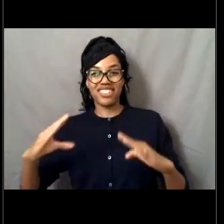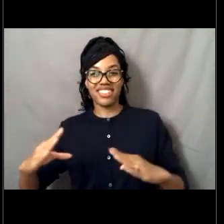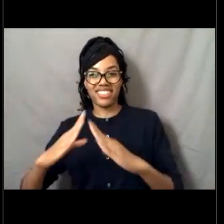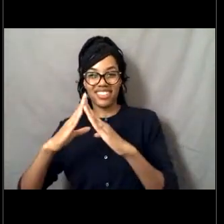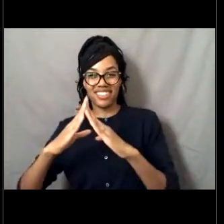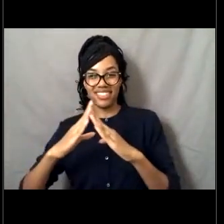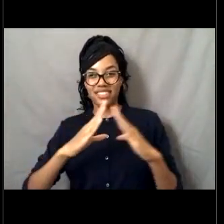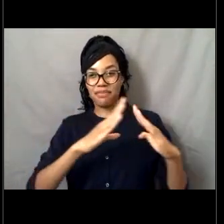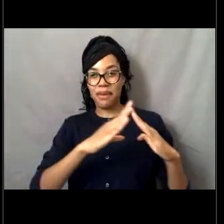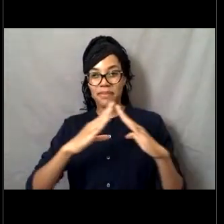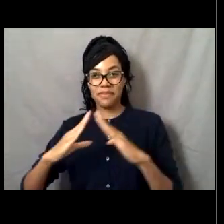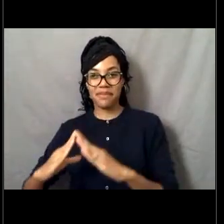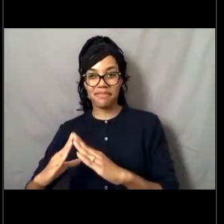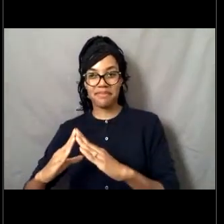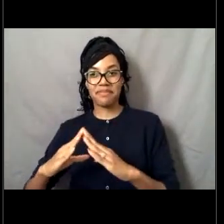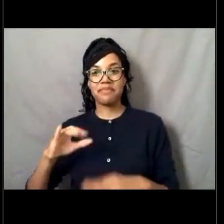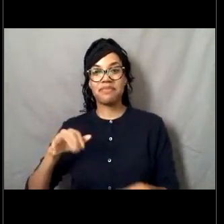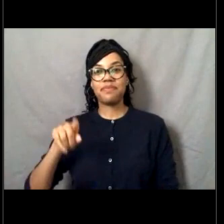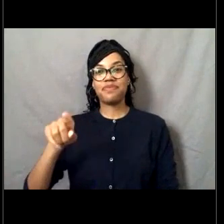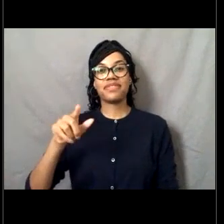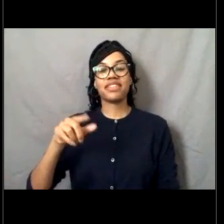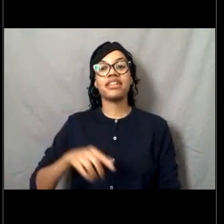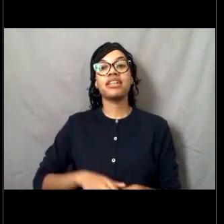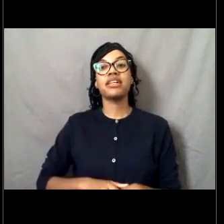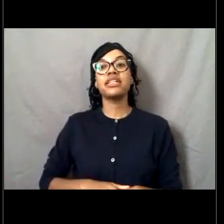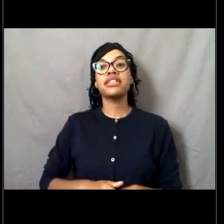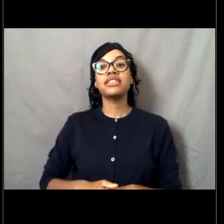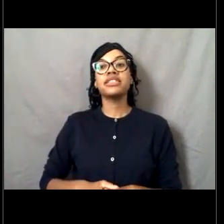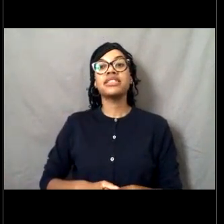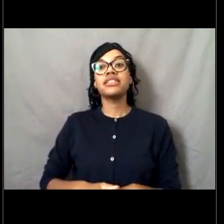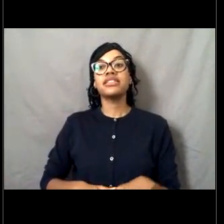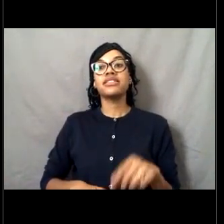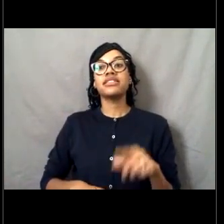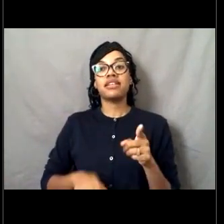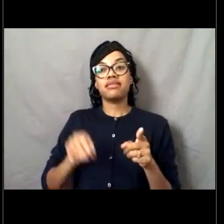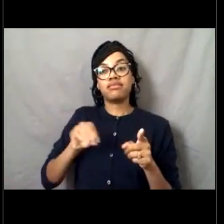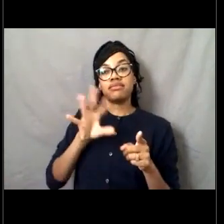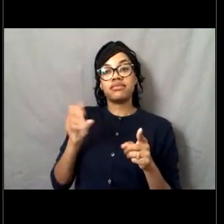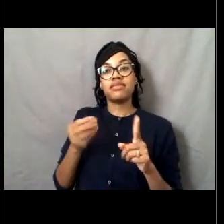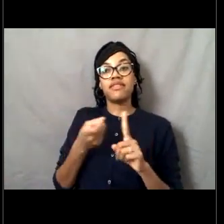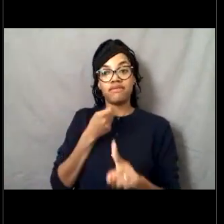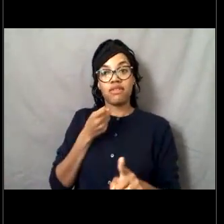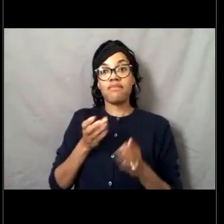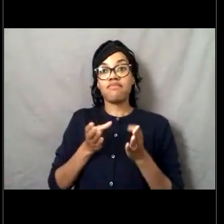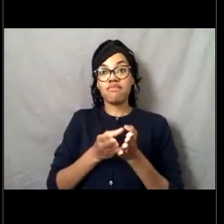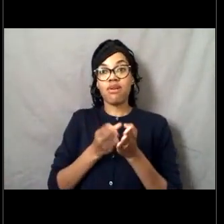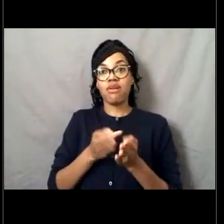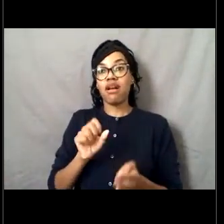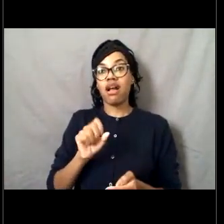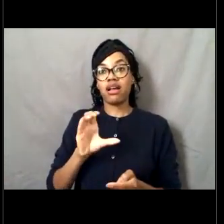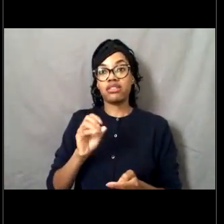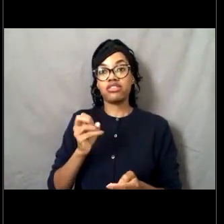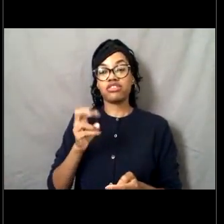This was taken from Oscar Dyson. I want to say this picture is probably from 2015.